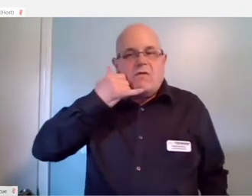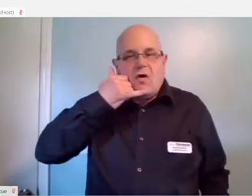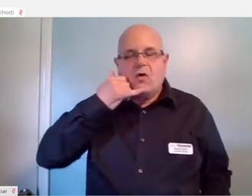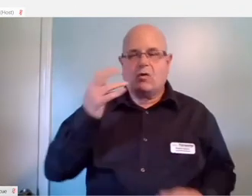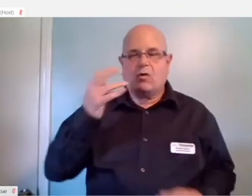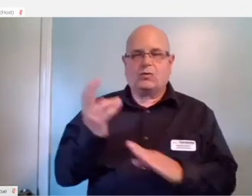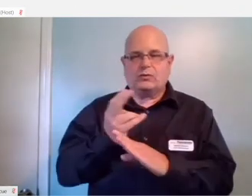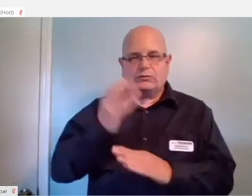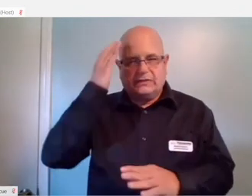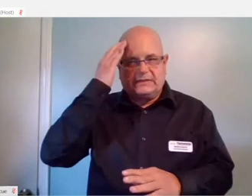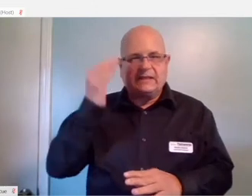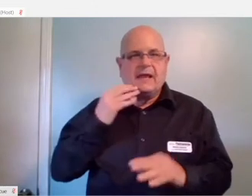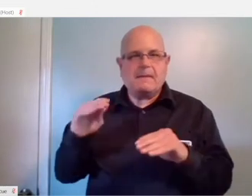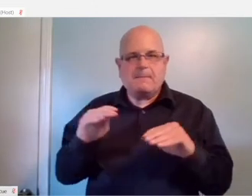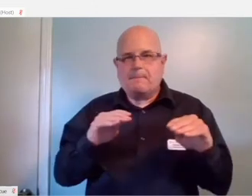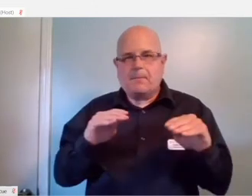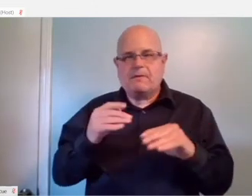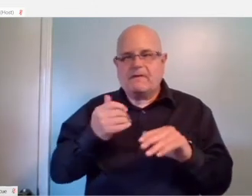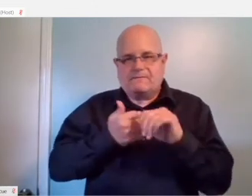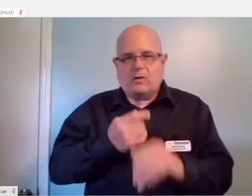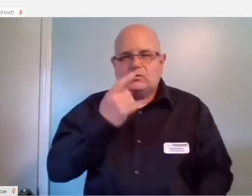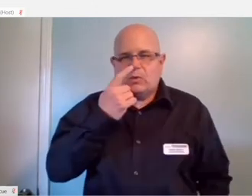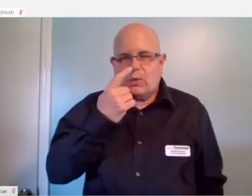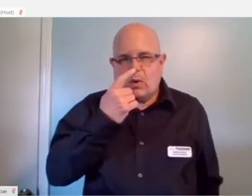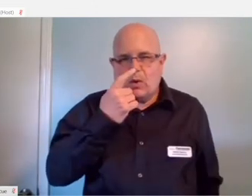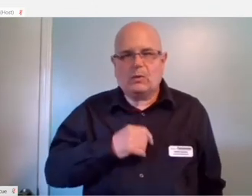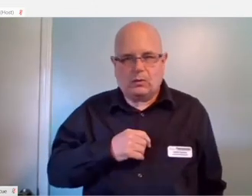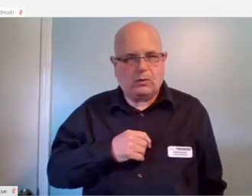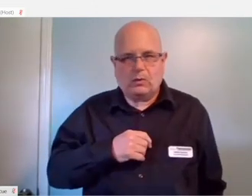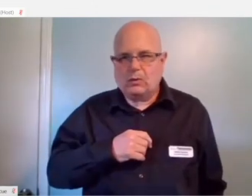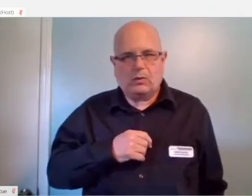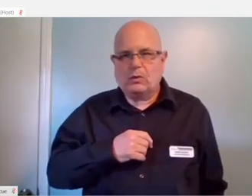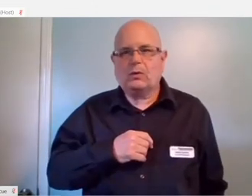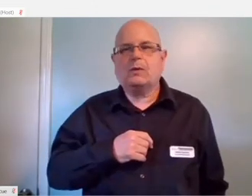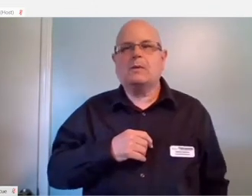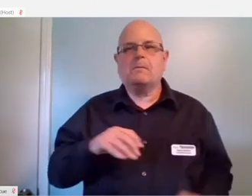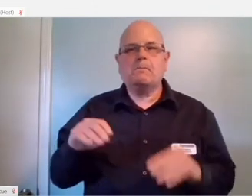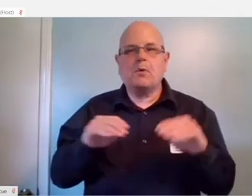It actually tracks your nose and just from moving your head around just a little little